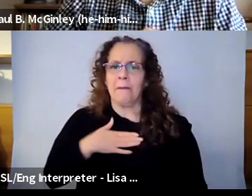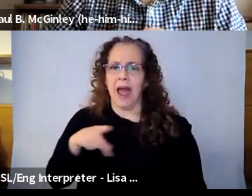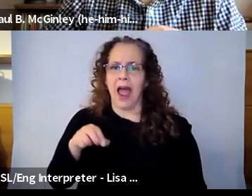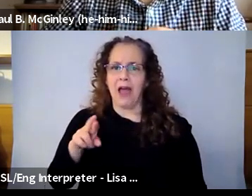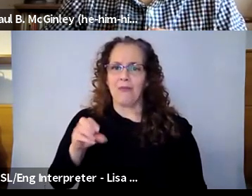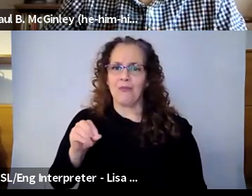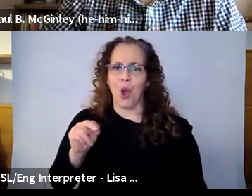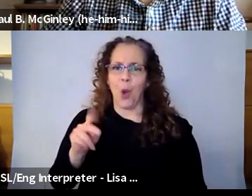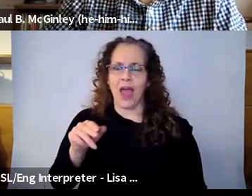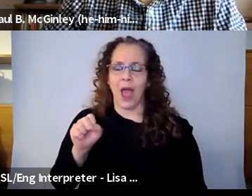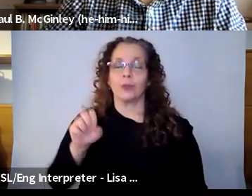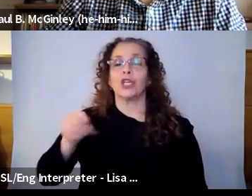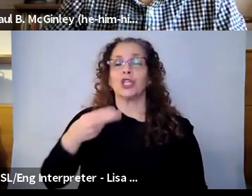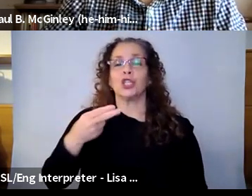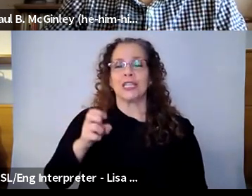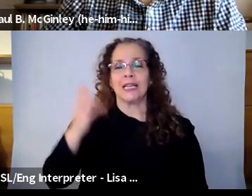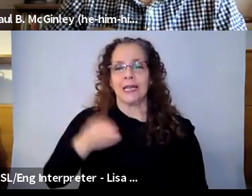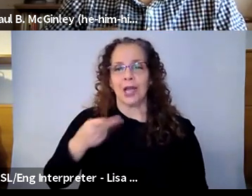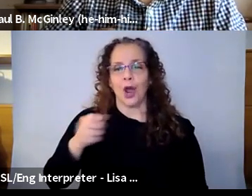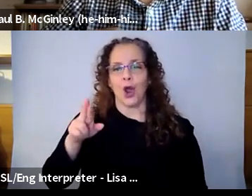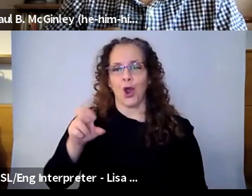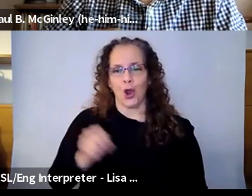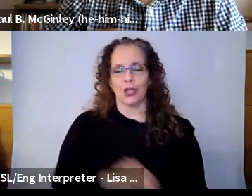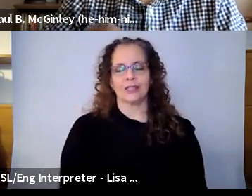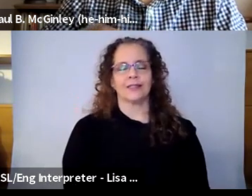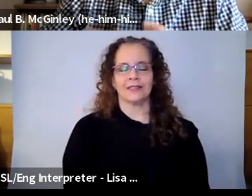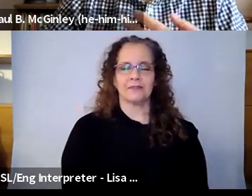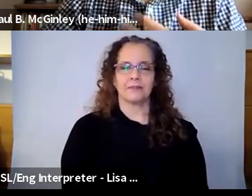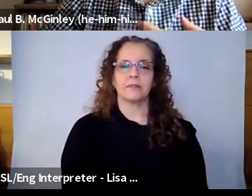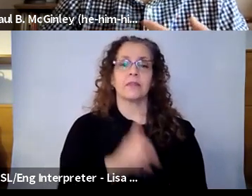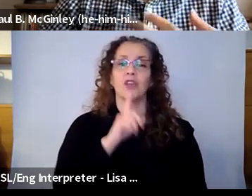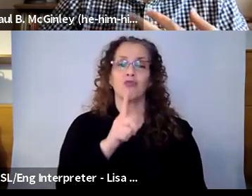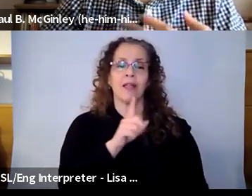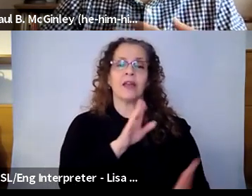think I would just really echo Alex and Kelly tremendously. I,